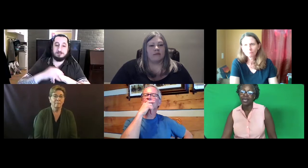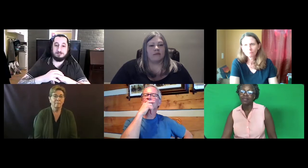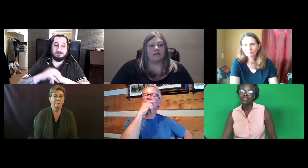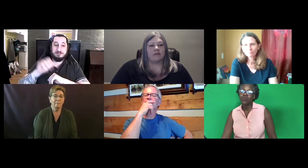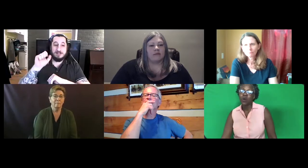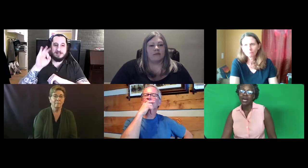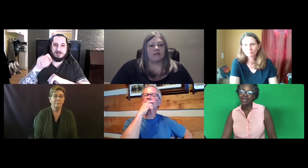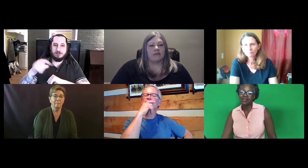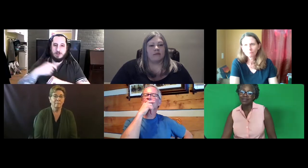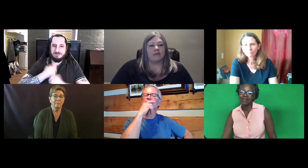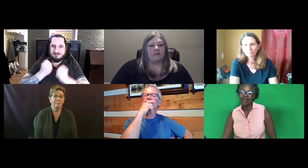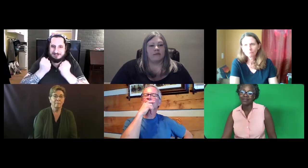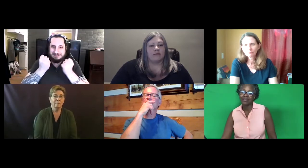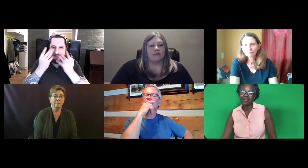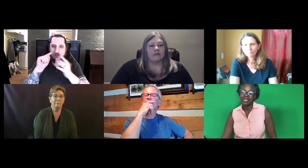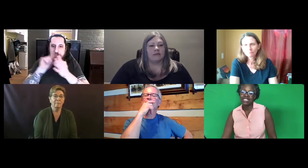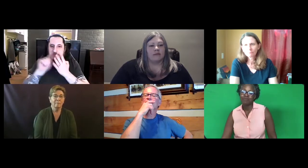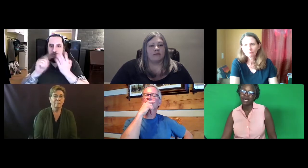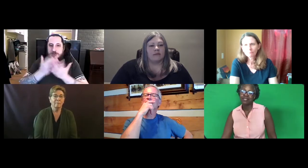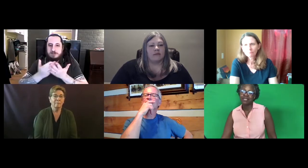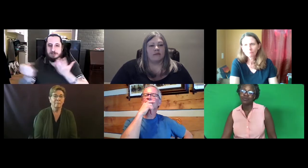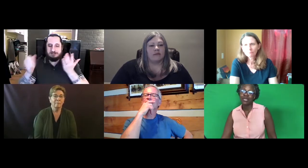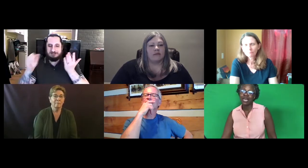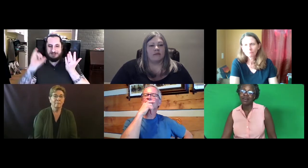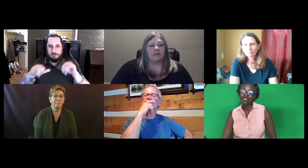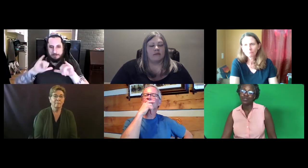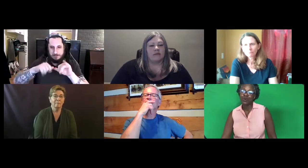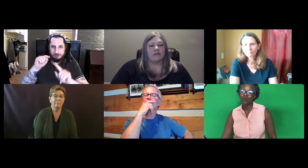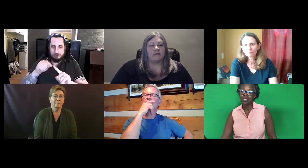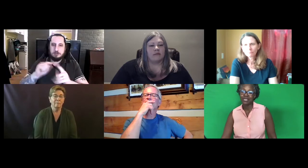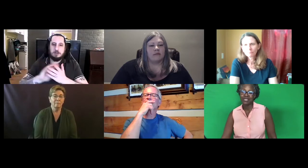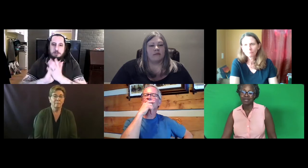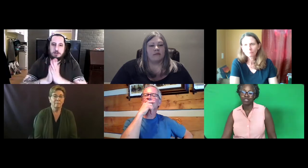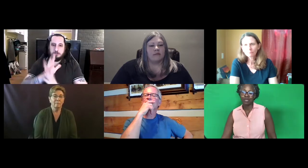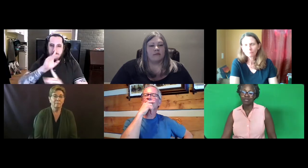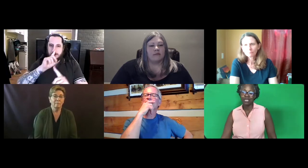And the reason why I say that is because if we have so many things that we're trying to